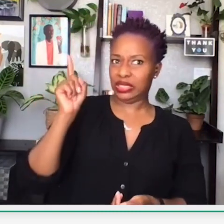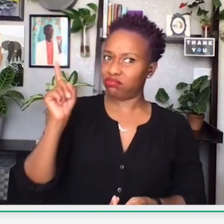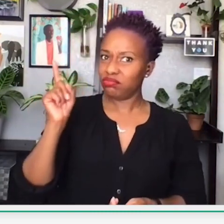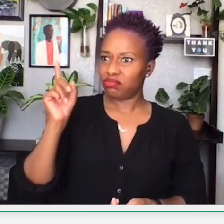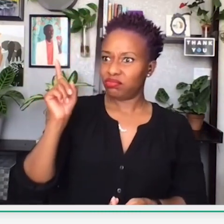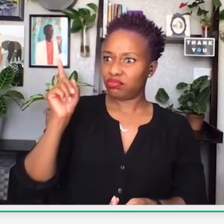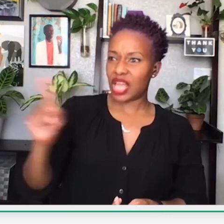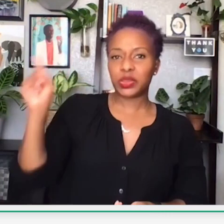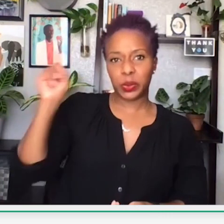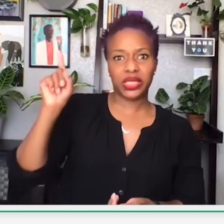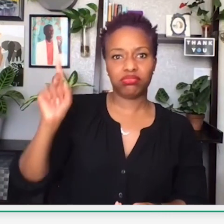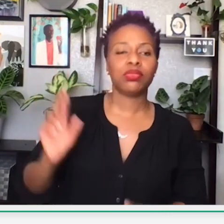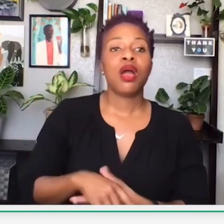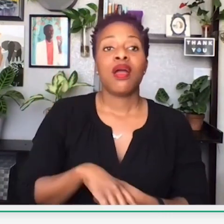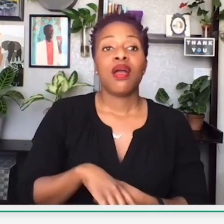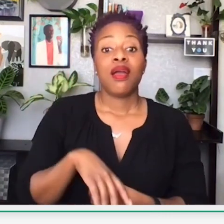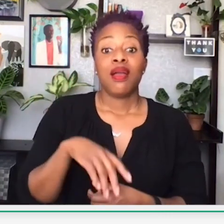So, CSD Unites recently